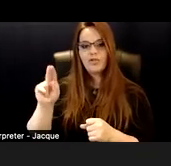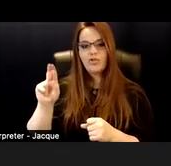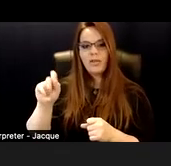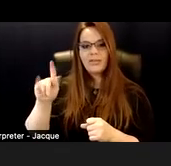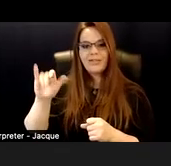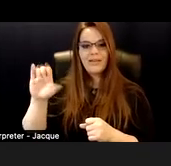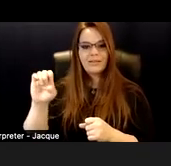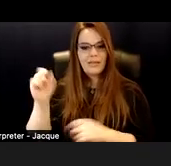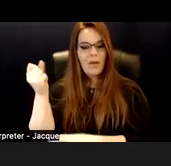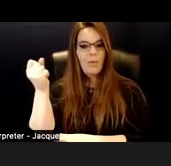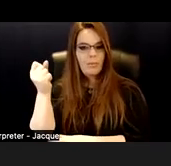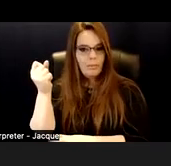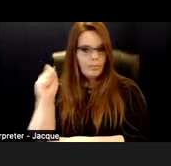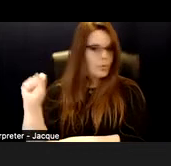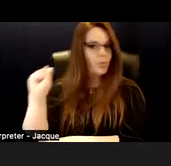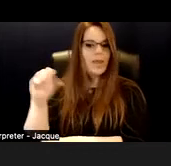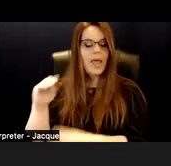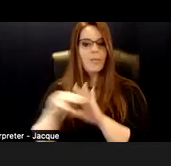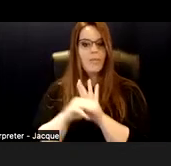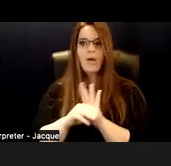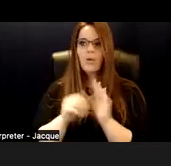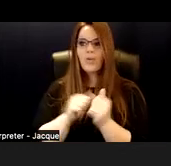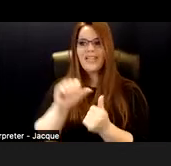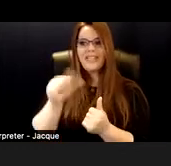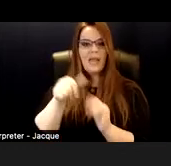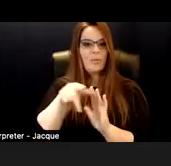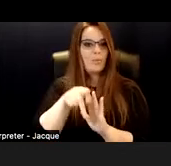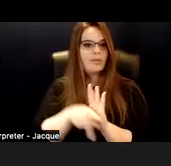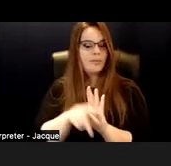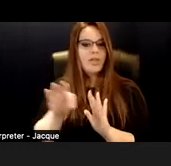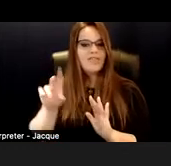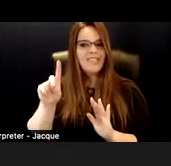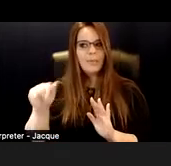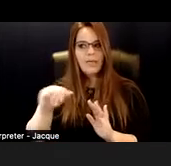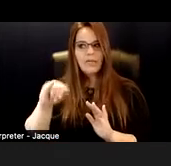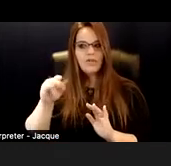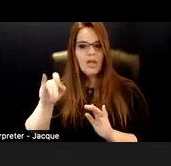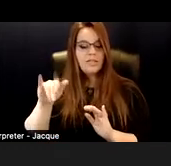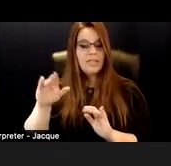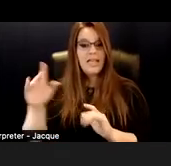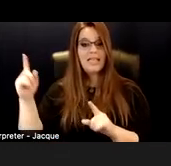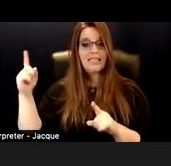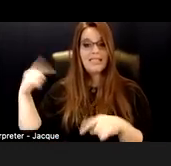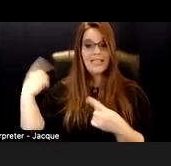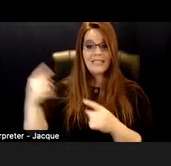with these 10 principles of disability justice. So since the models were created in the '80s and are still really important, it's